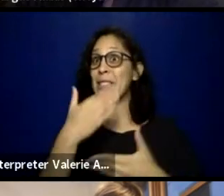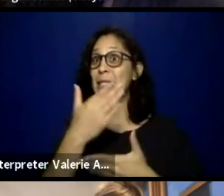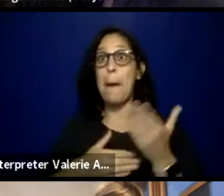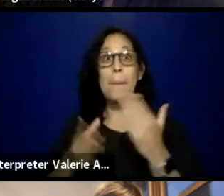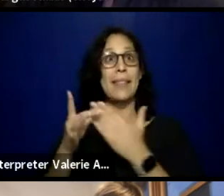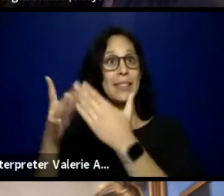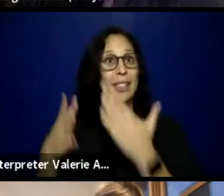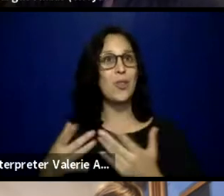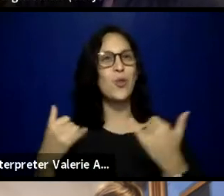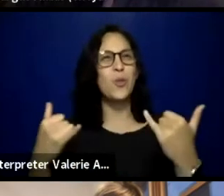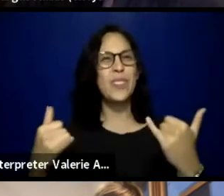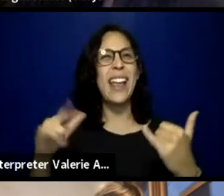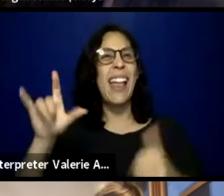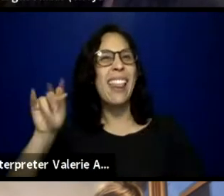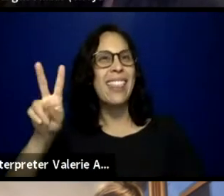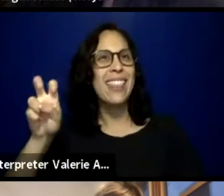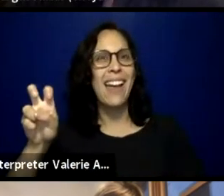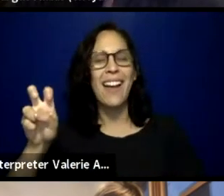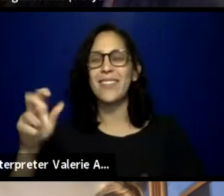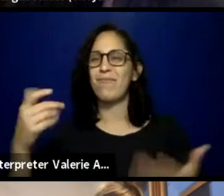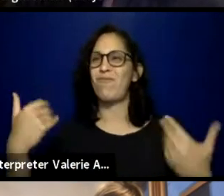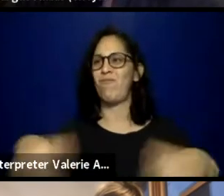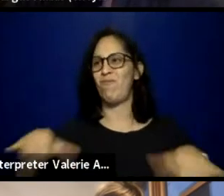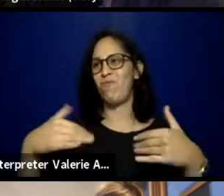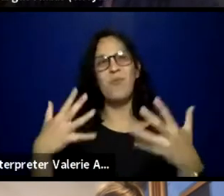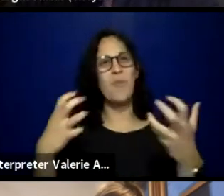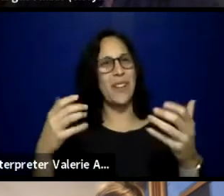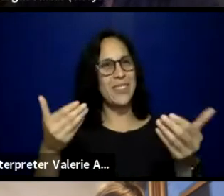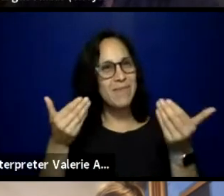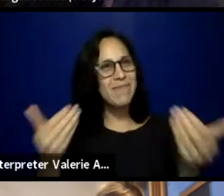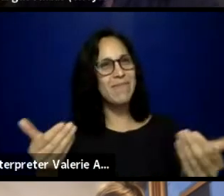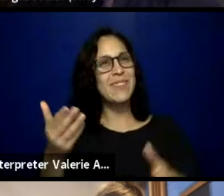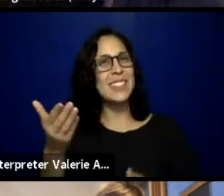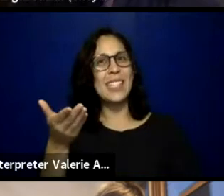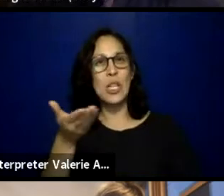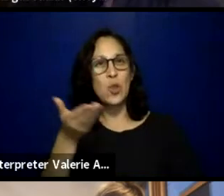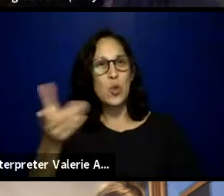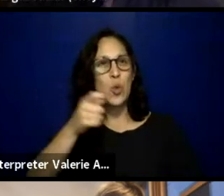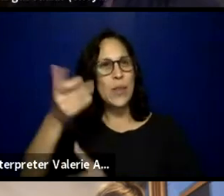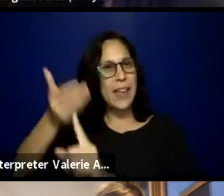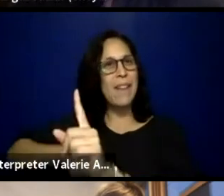I would love to introduce all of them and we will have that time.